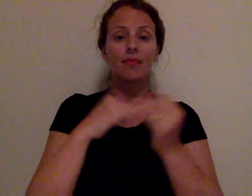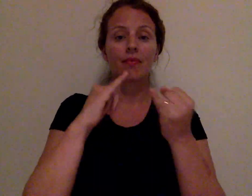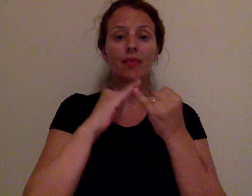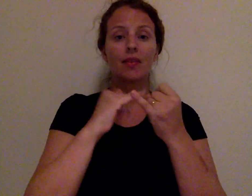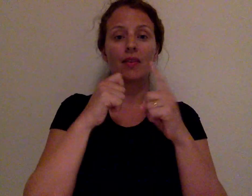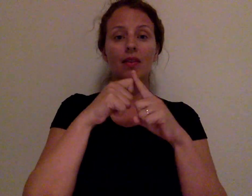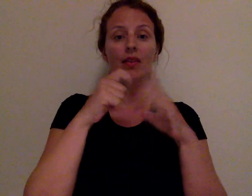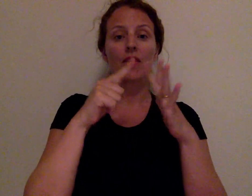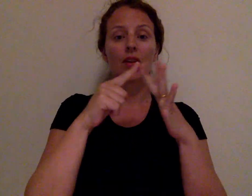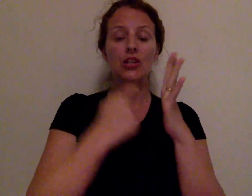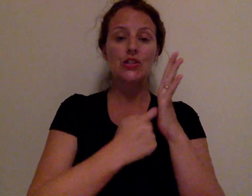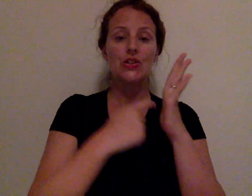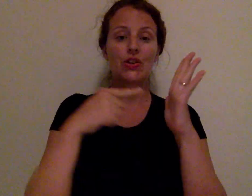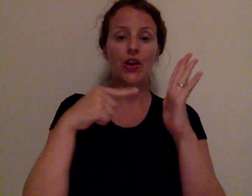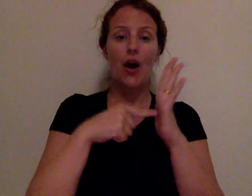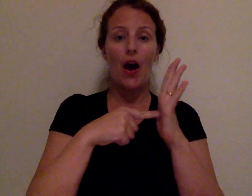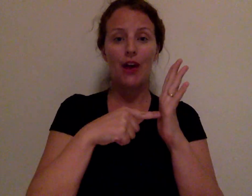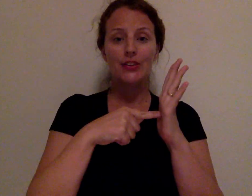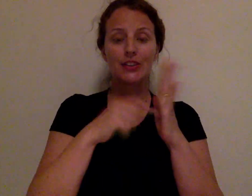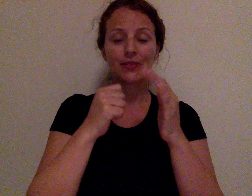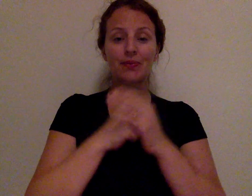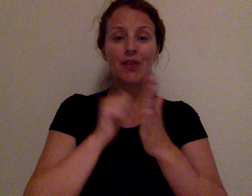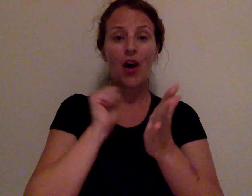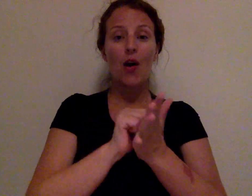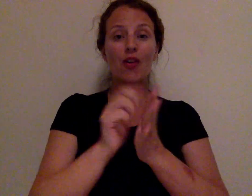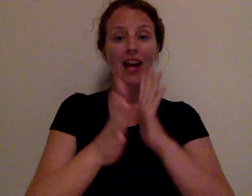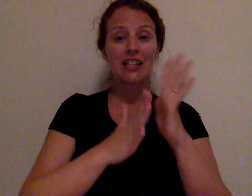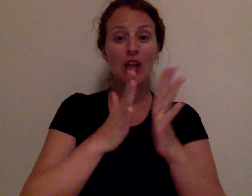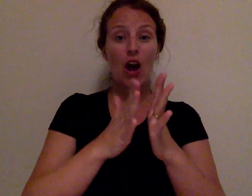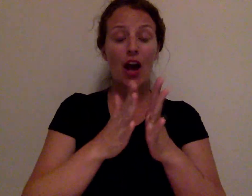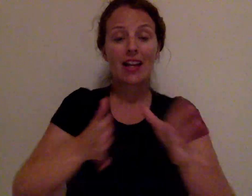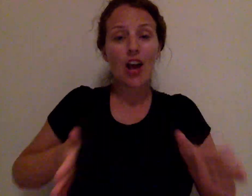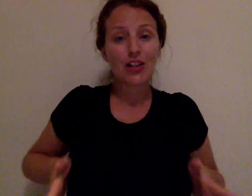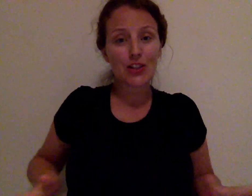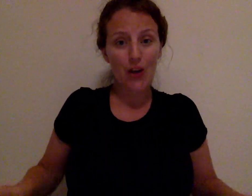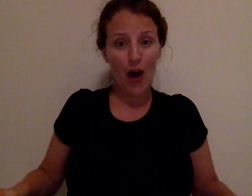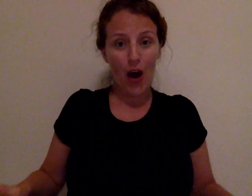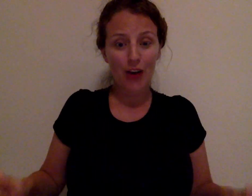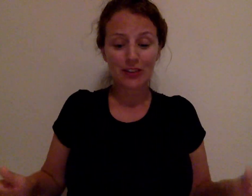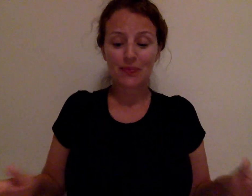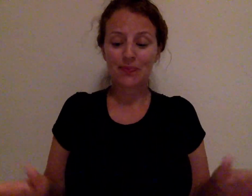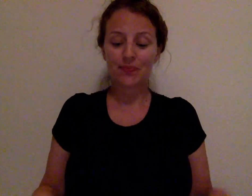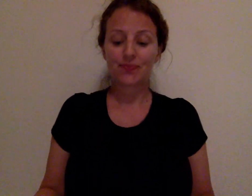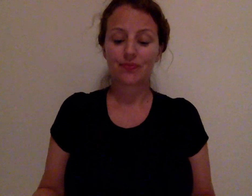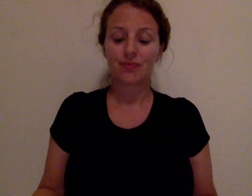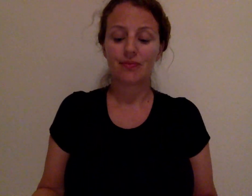SKIRT Correct sign, "skirt"